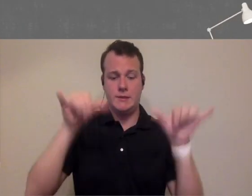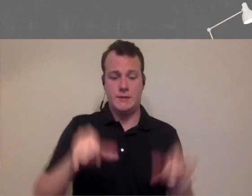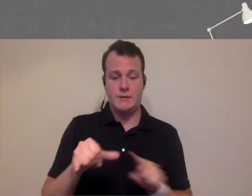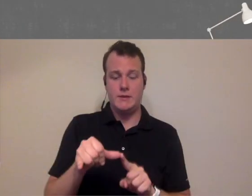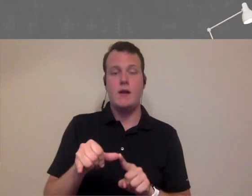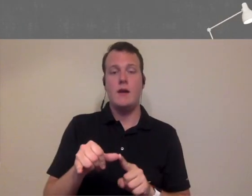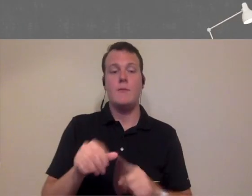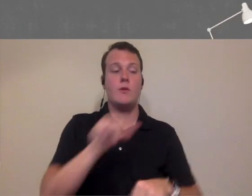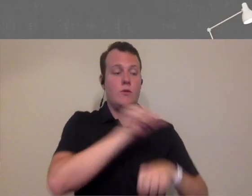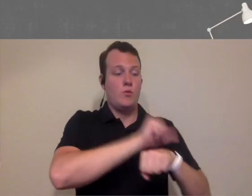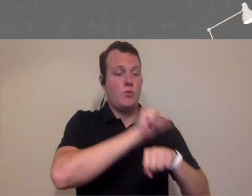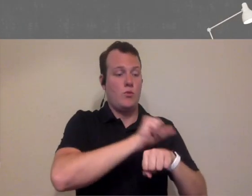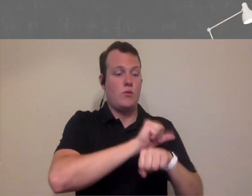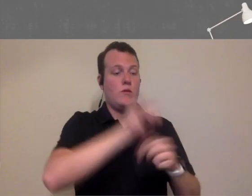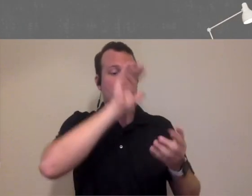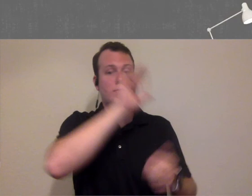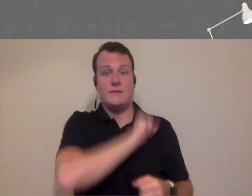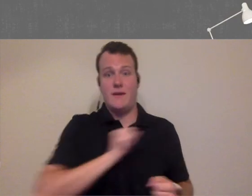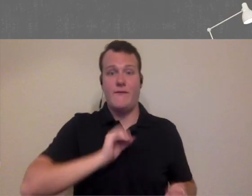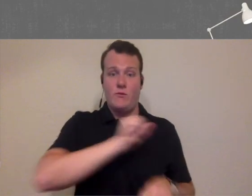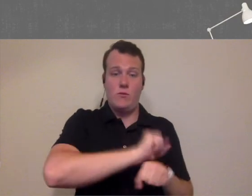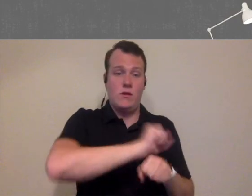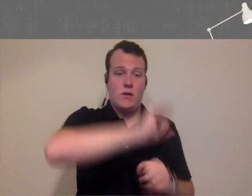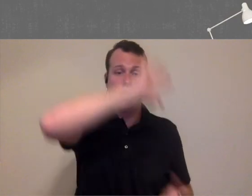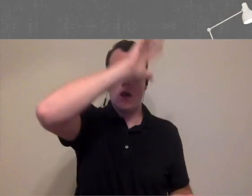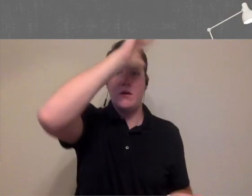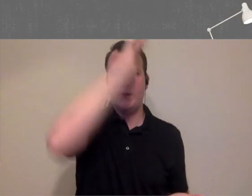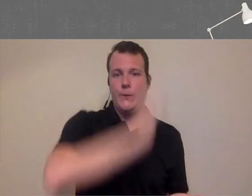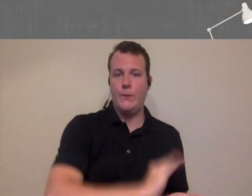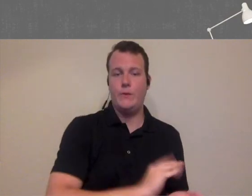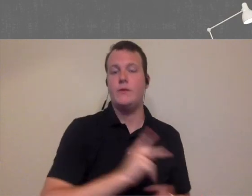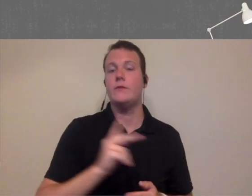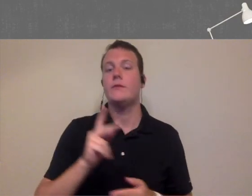systems in to make to take the workload off of your staff to make it easier for